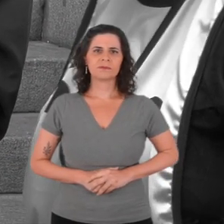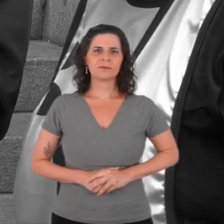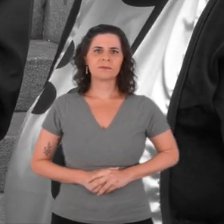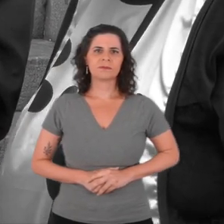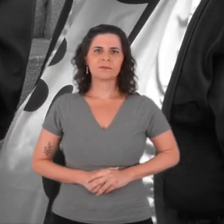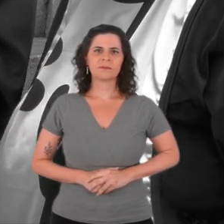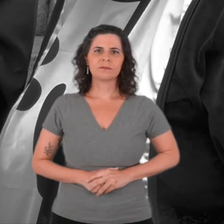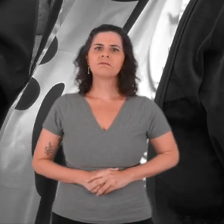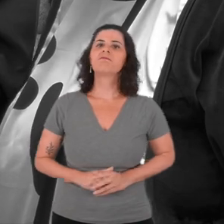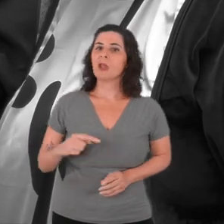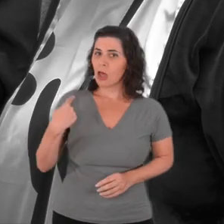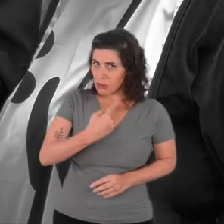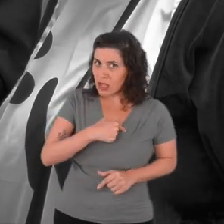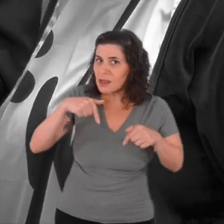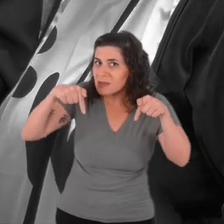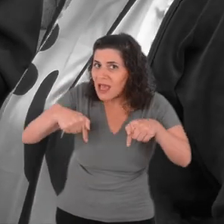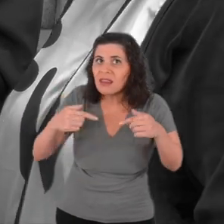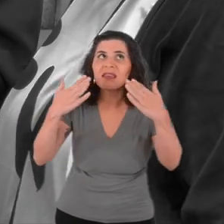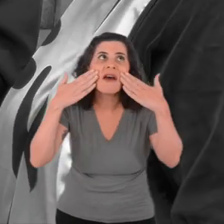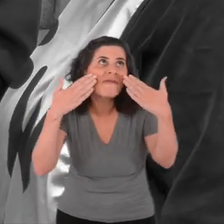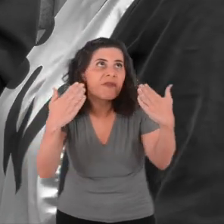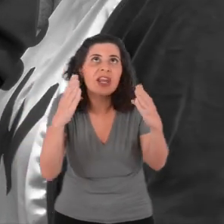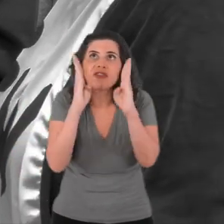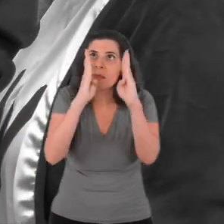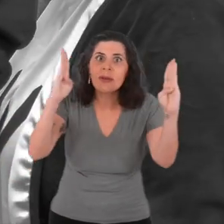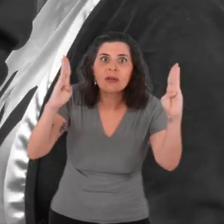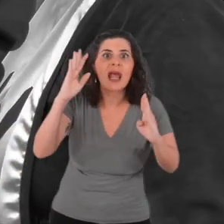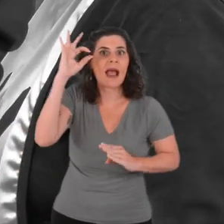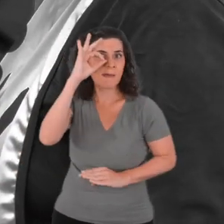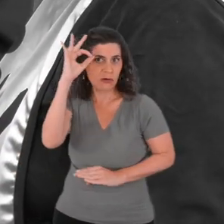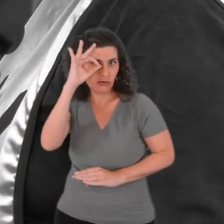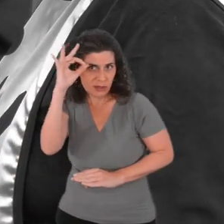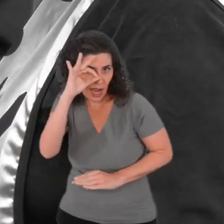We are in front of the Mário de Andrade library...